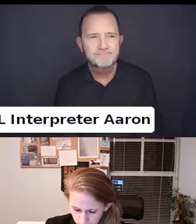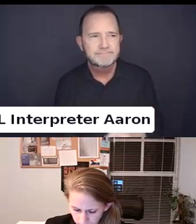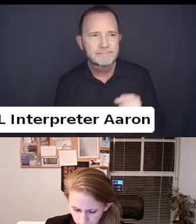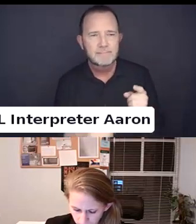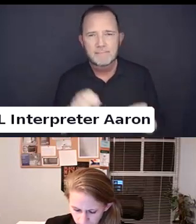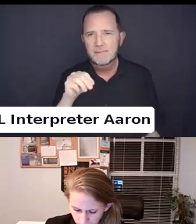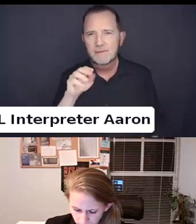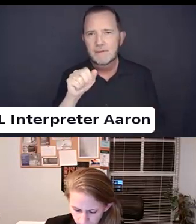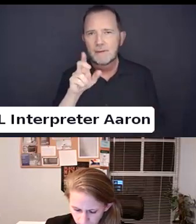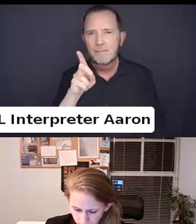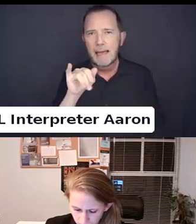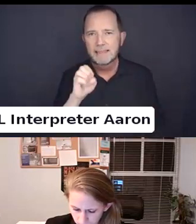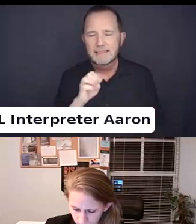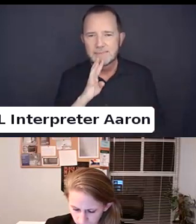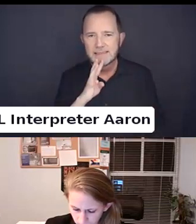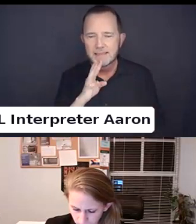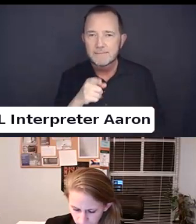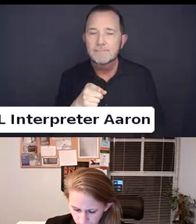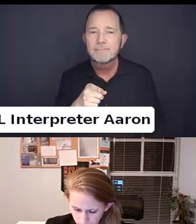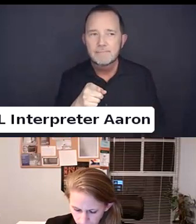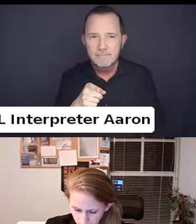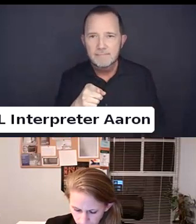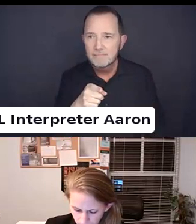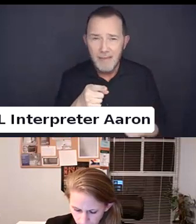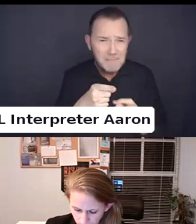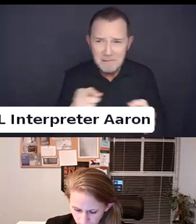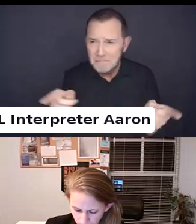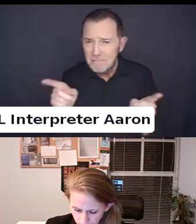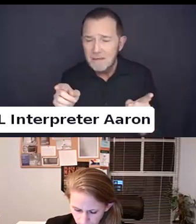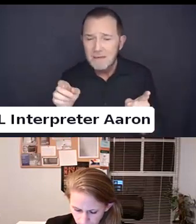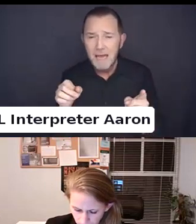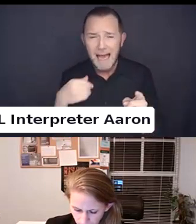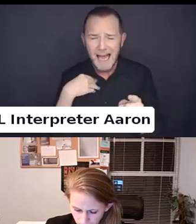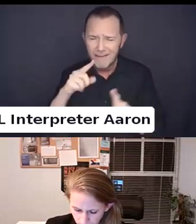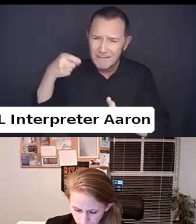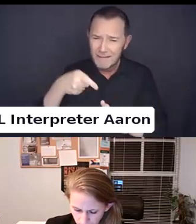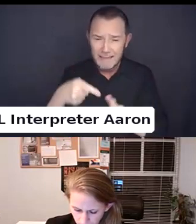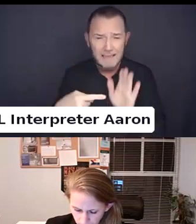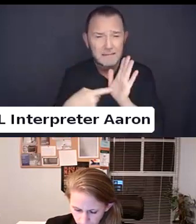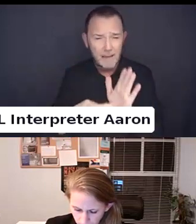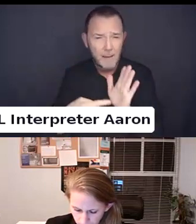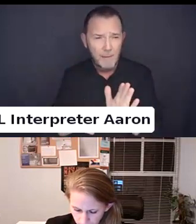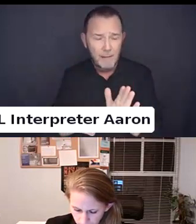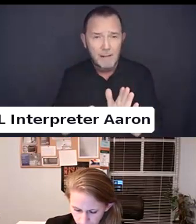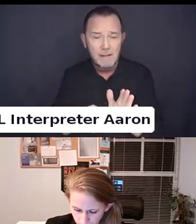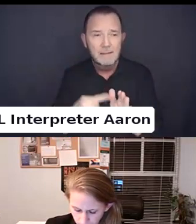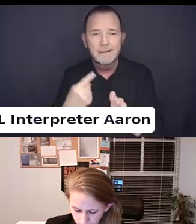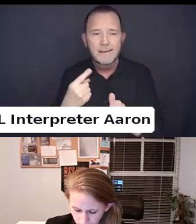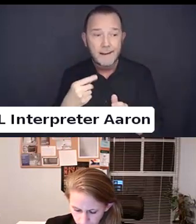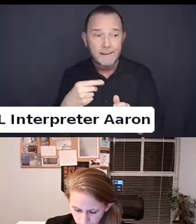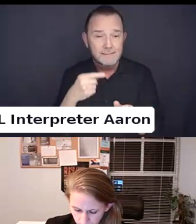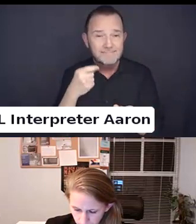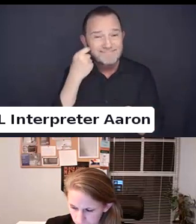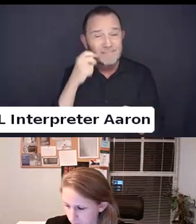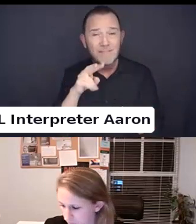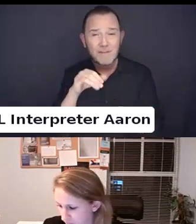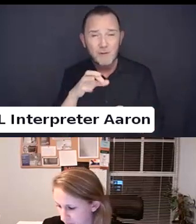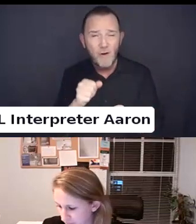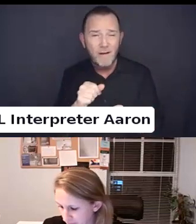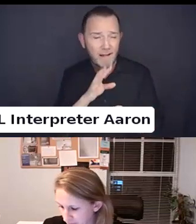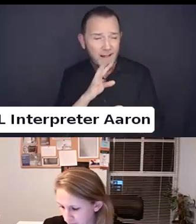Can anyone speak to how if there are specific examples how the policies